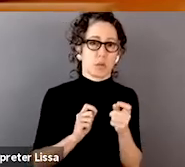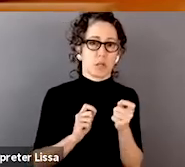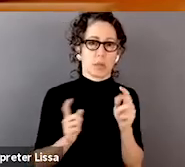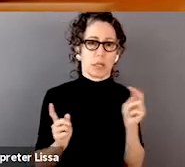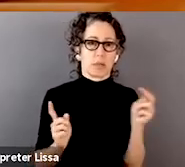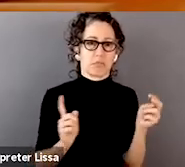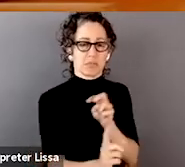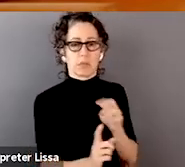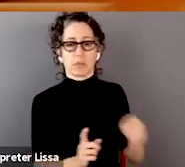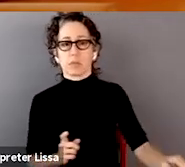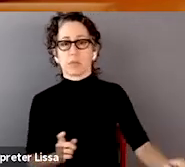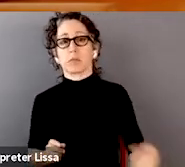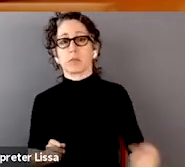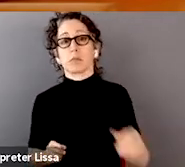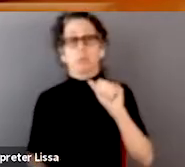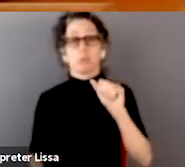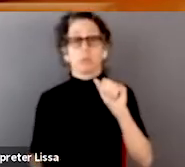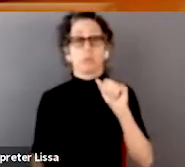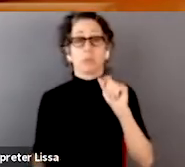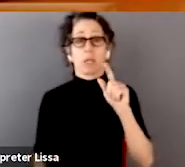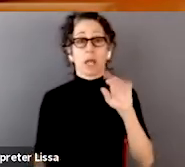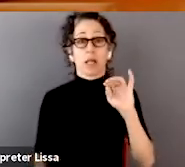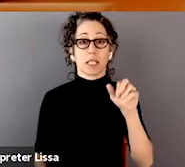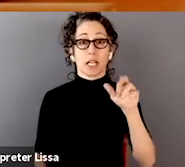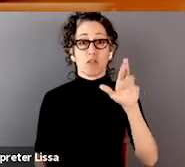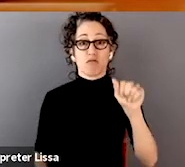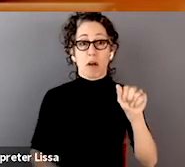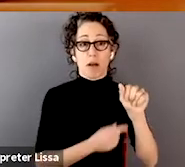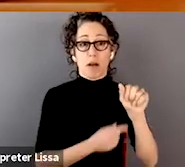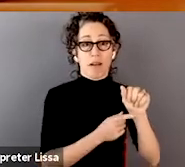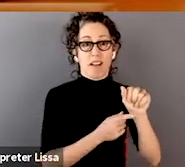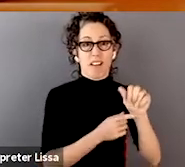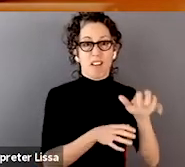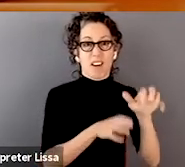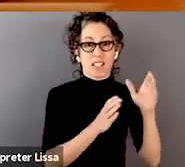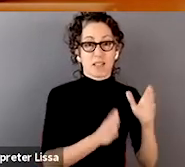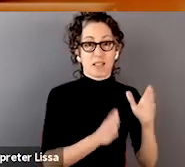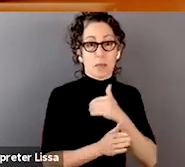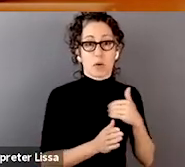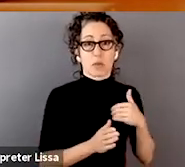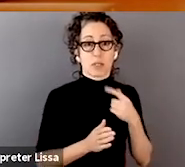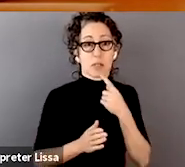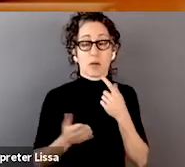Alexandra writes, "What are some of the most poignant challenges